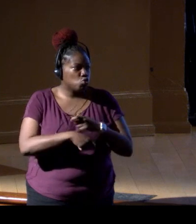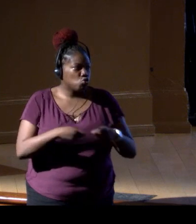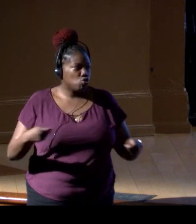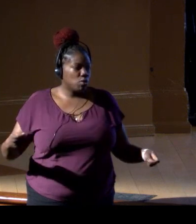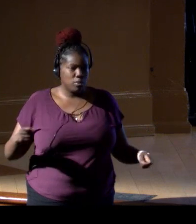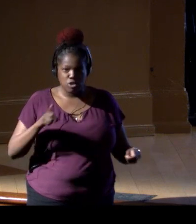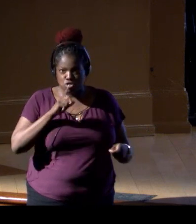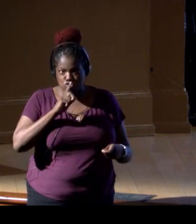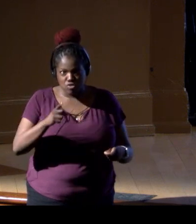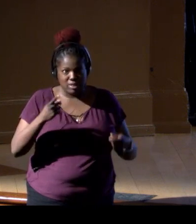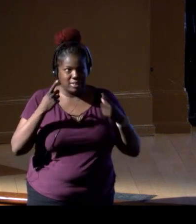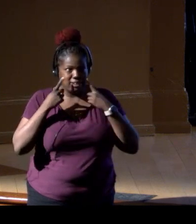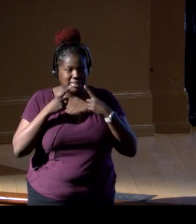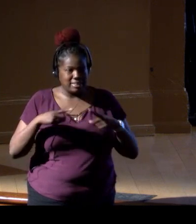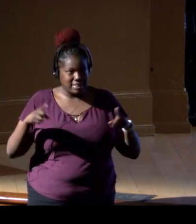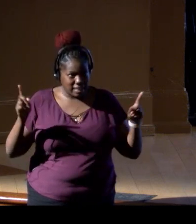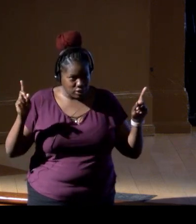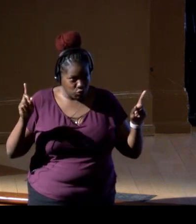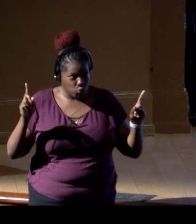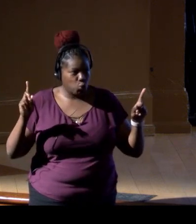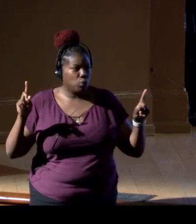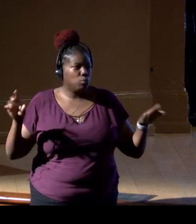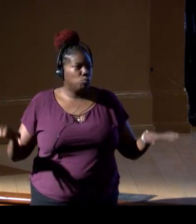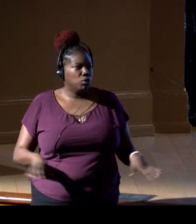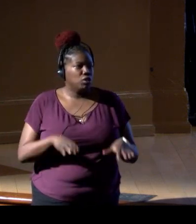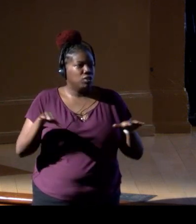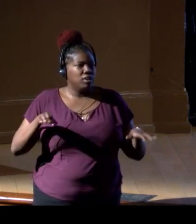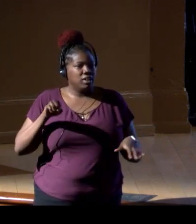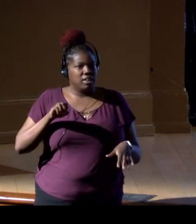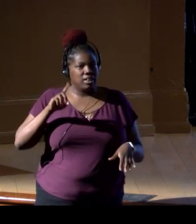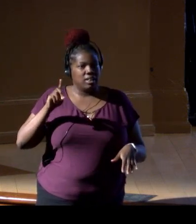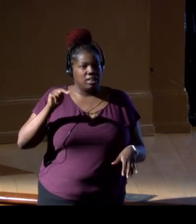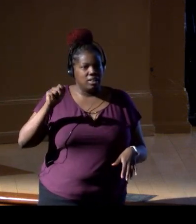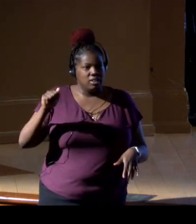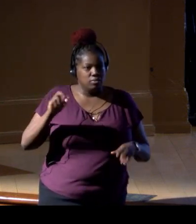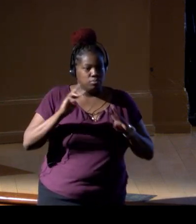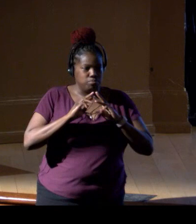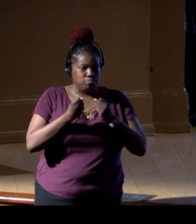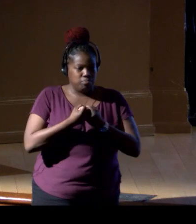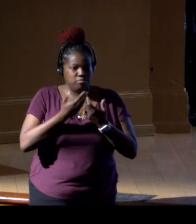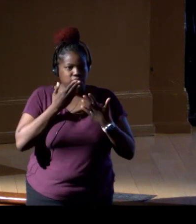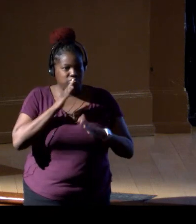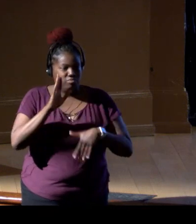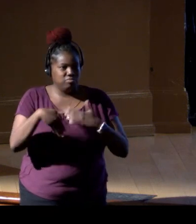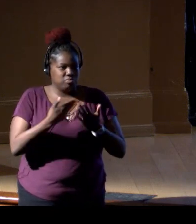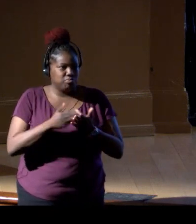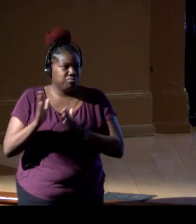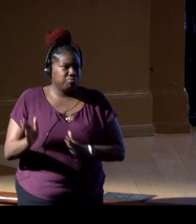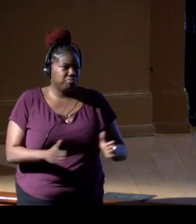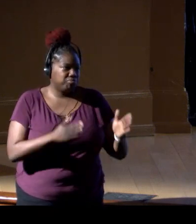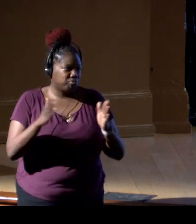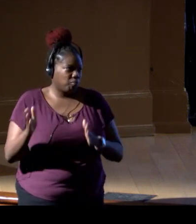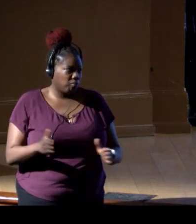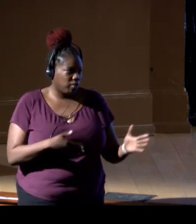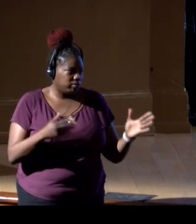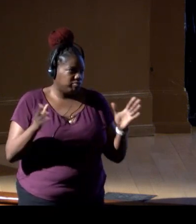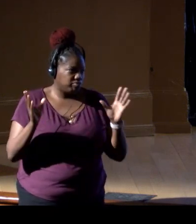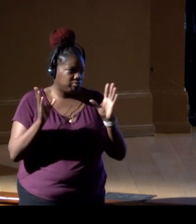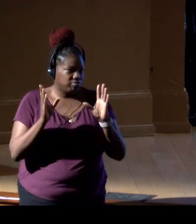a very successful and productive eDNA workshop. So thank you again to all the organizers and the meeting hosts for everything you did